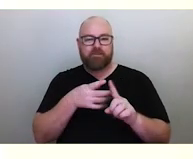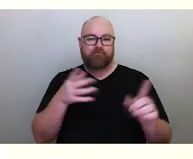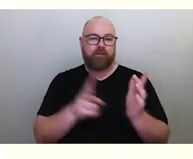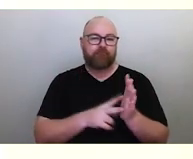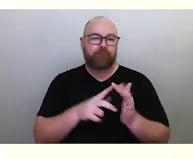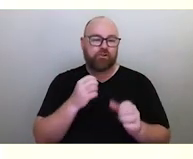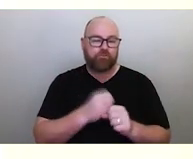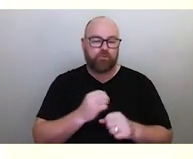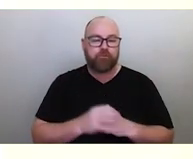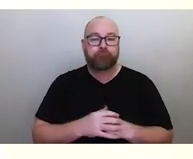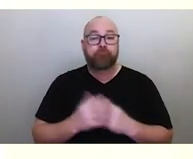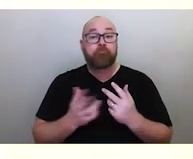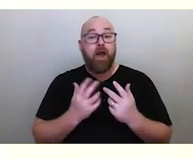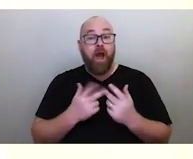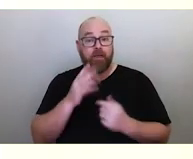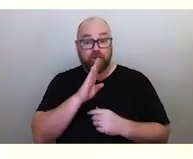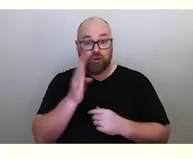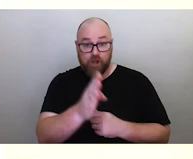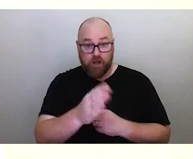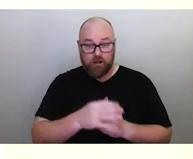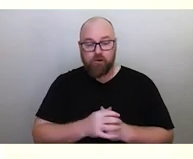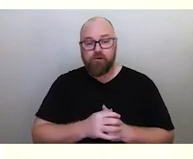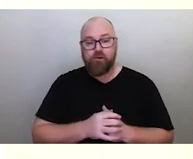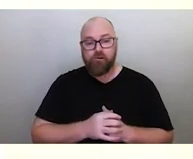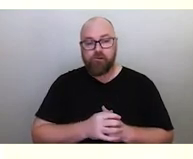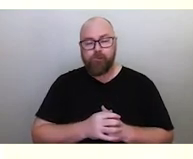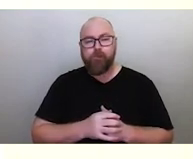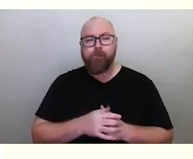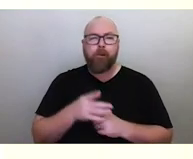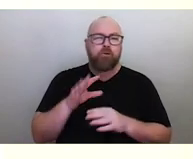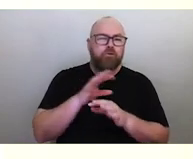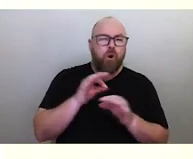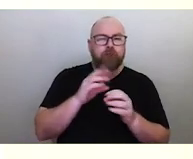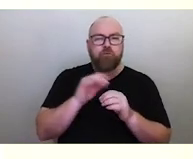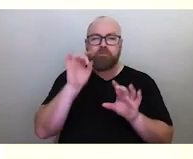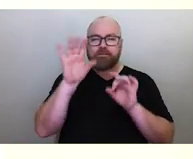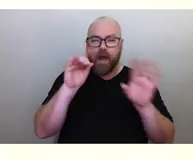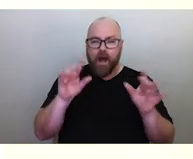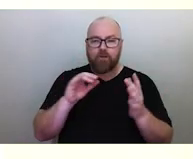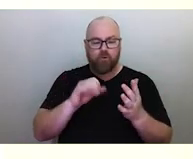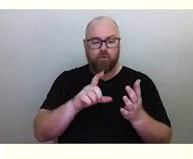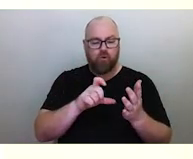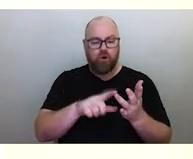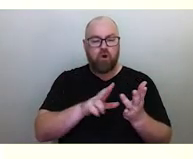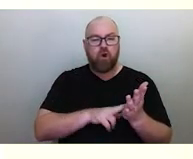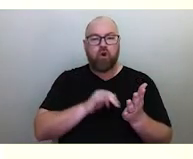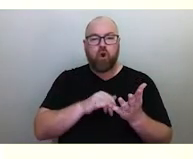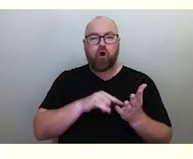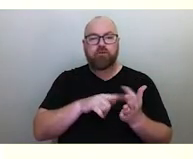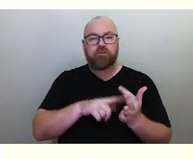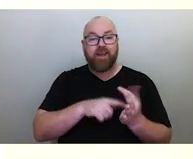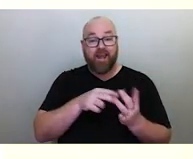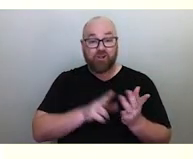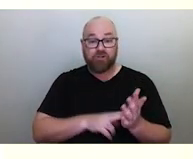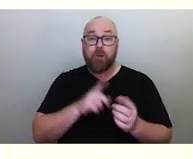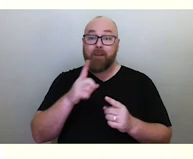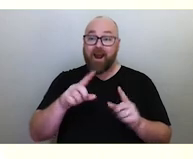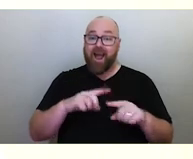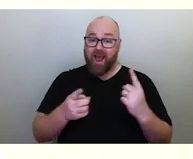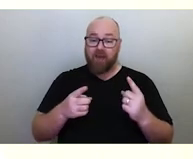Another type of shark is seen not traced out by stars or constellations, but by dark spaces in the Milky Way itself.